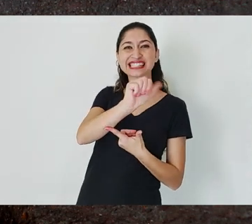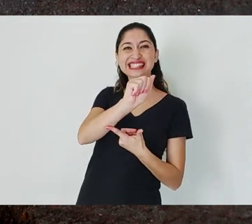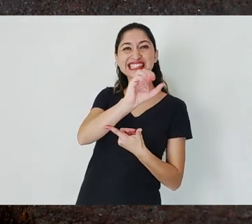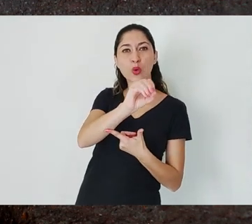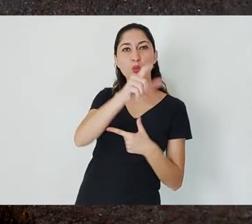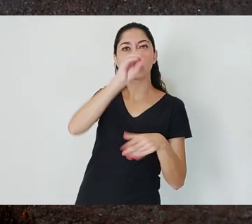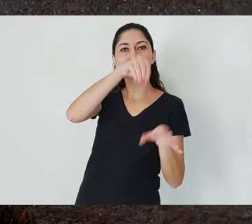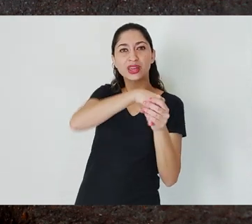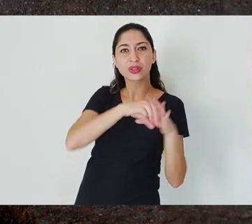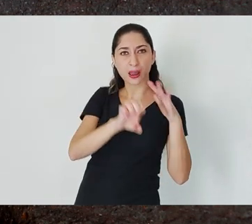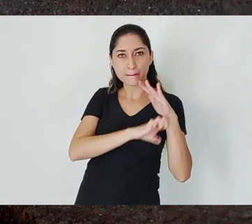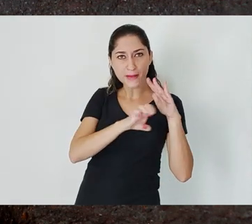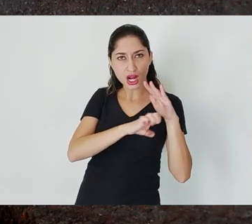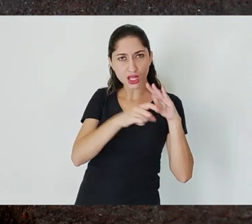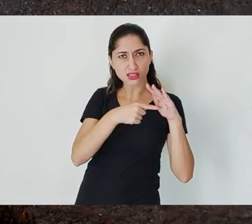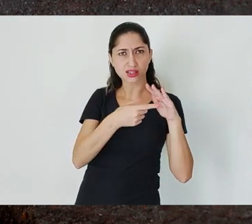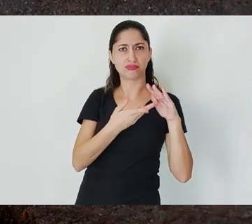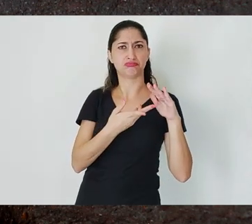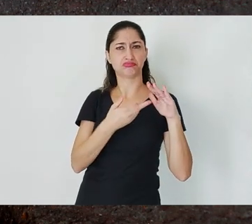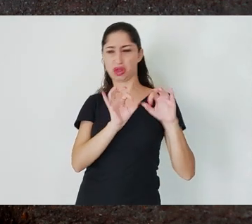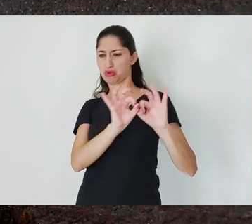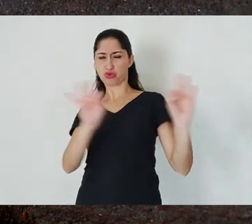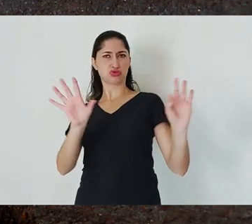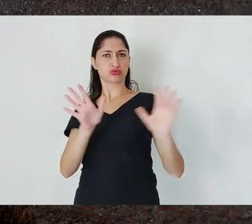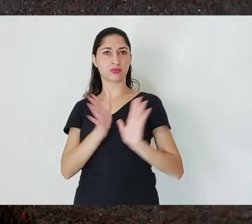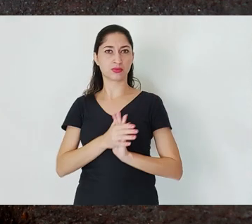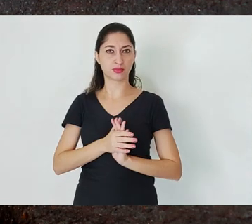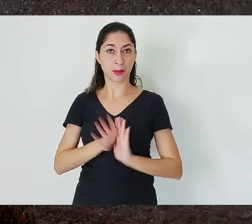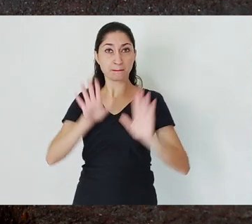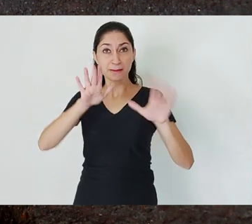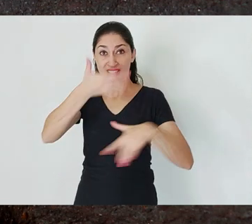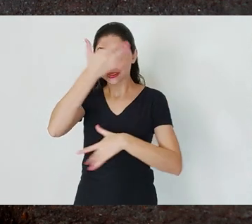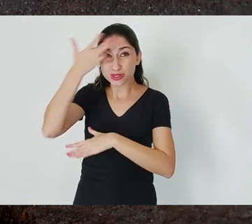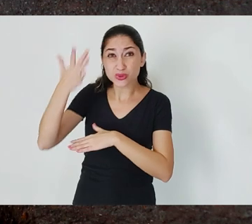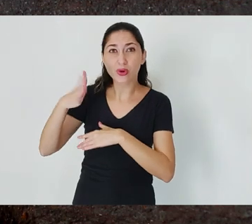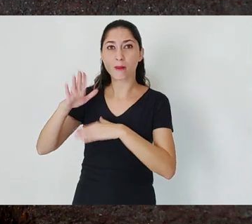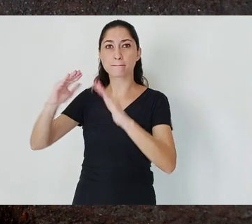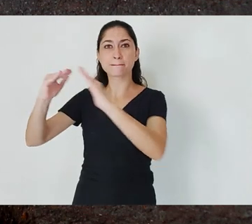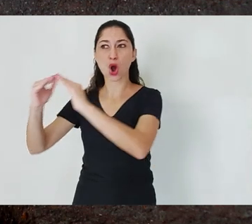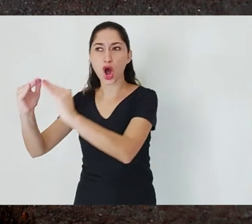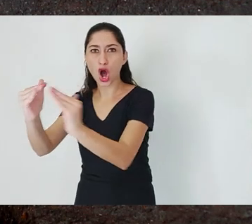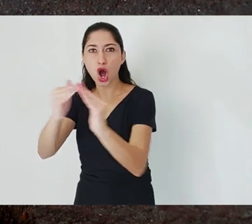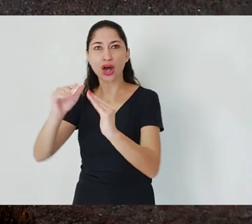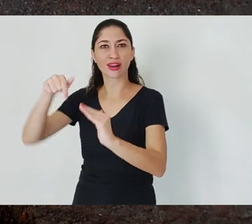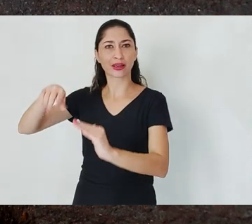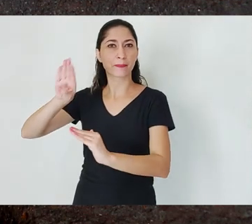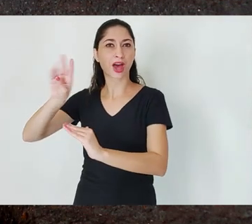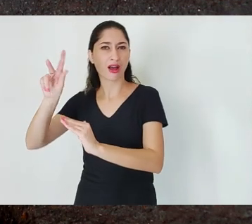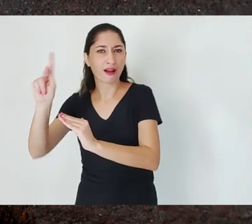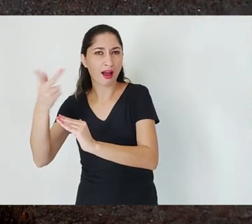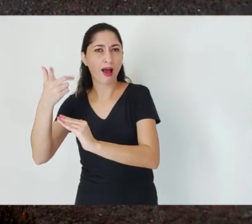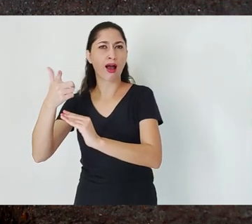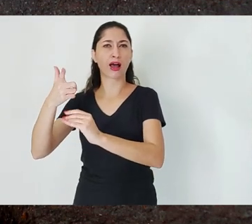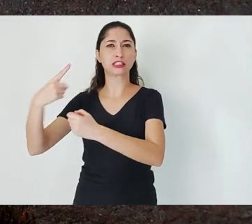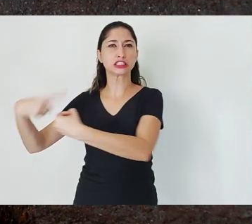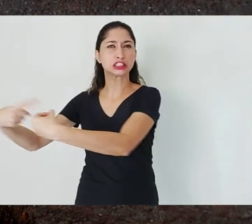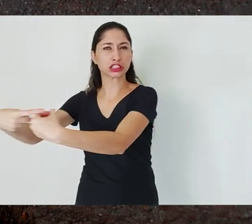for the residents of the immediate surroundings On the other hand, of the mines, for Belo Horizonte or the municipalities that make up